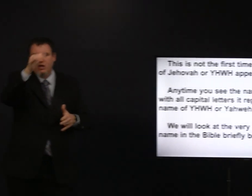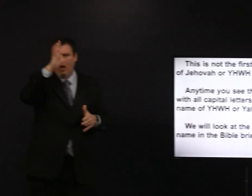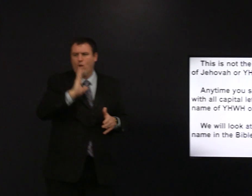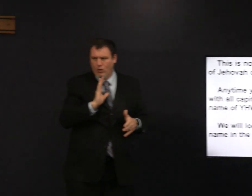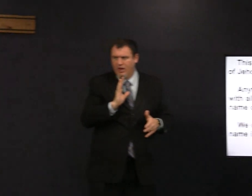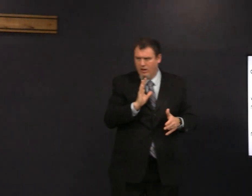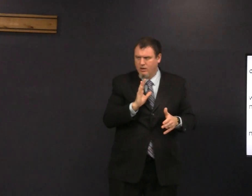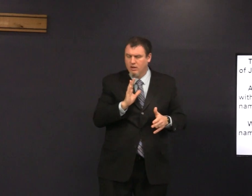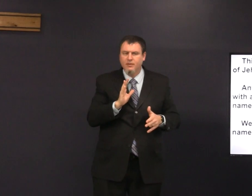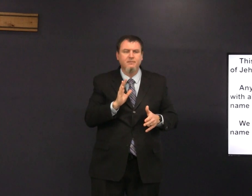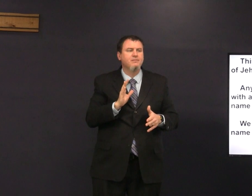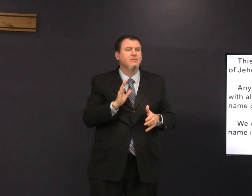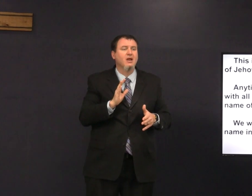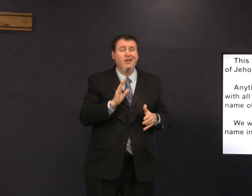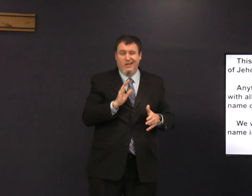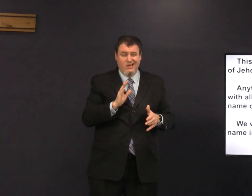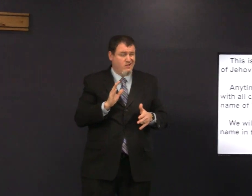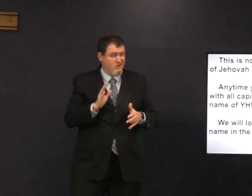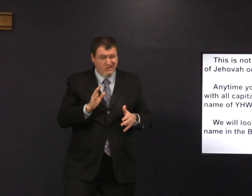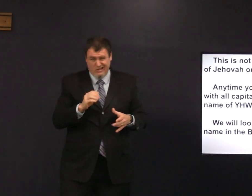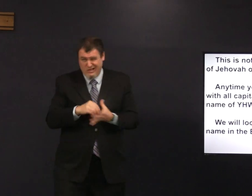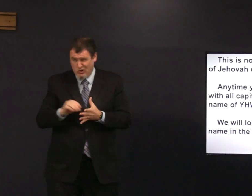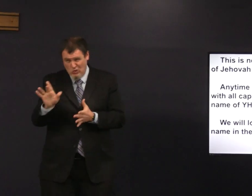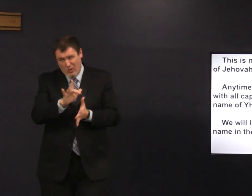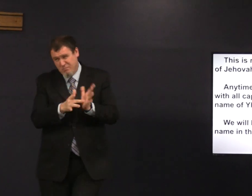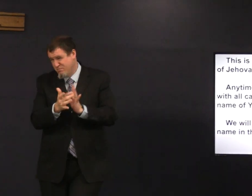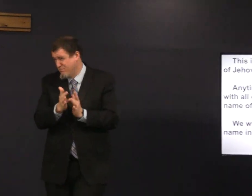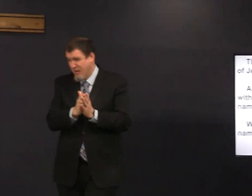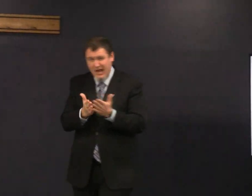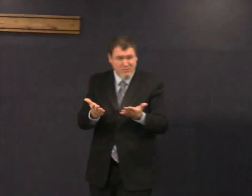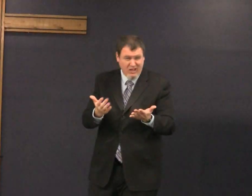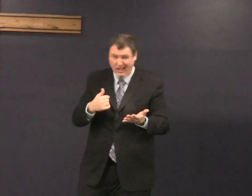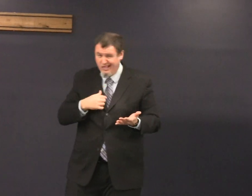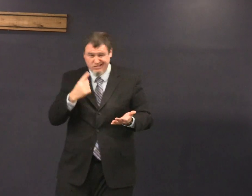that's the name Yahweh now in your Bible